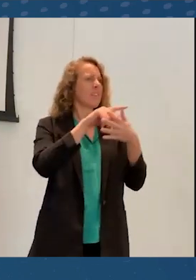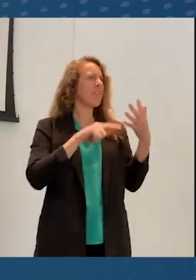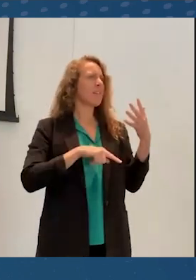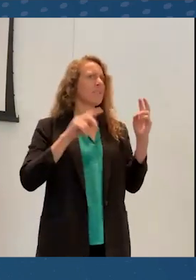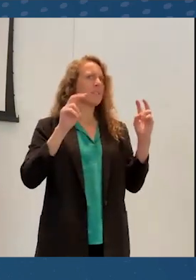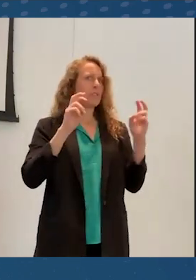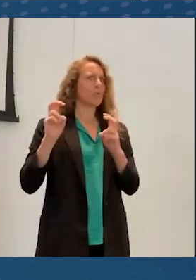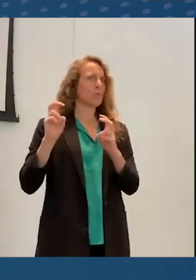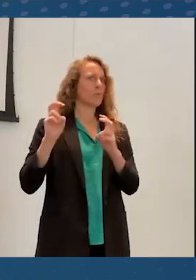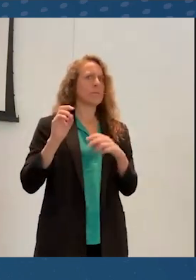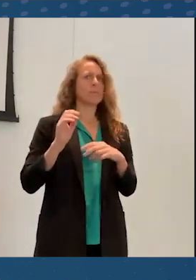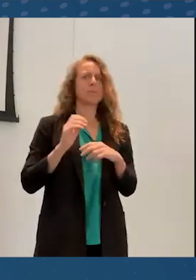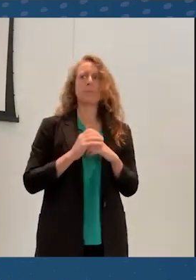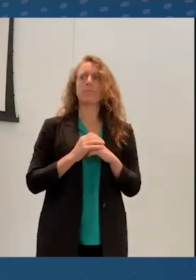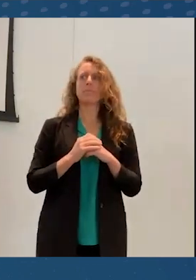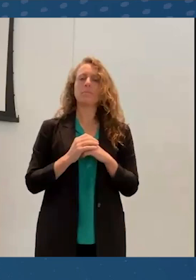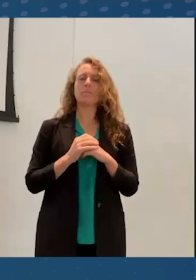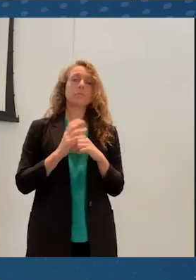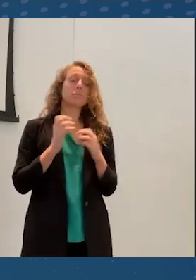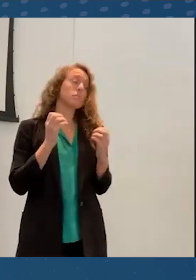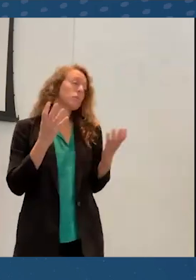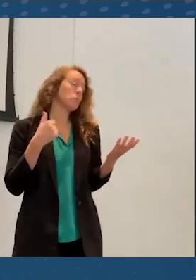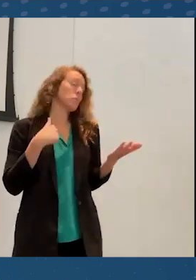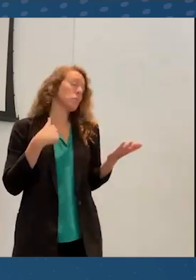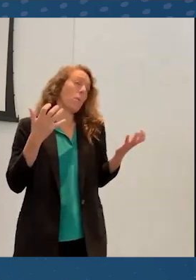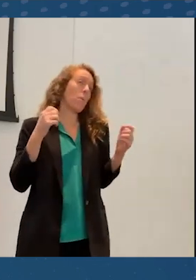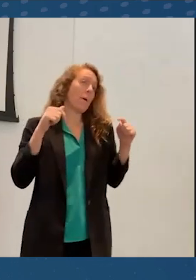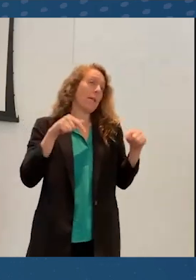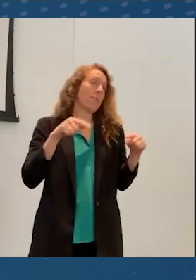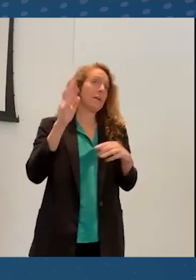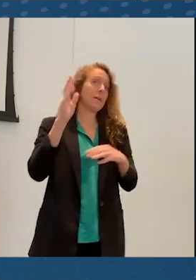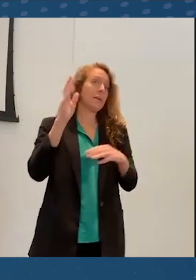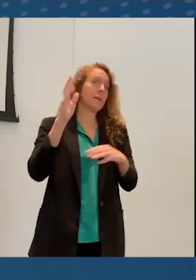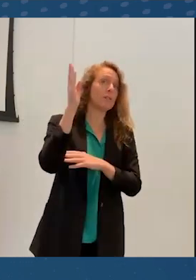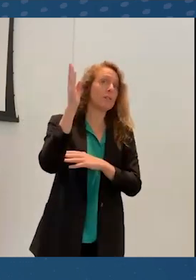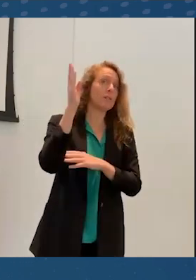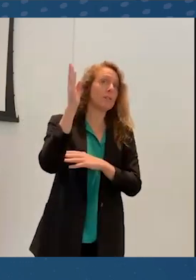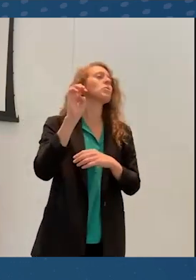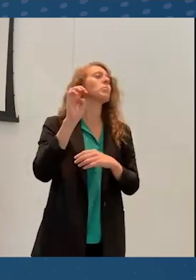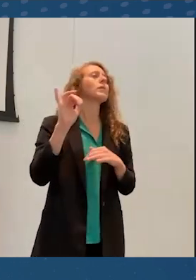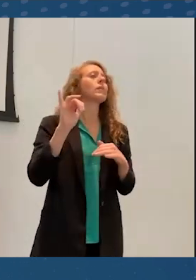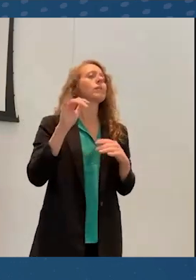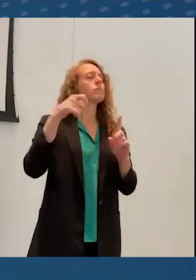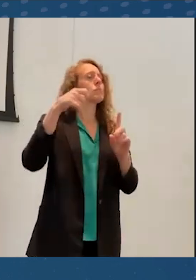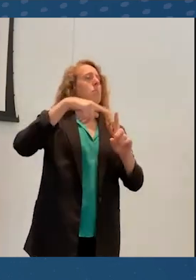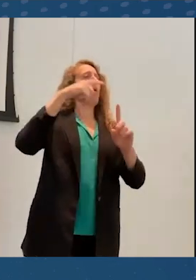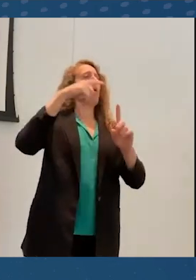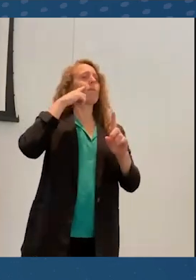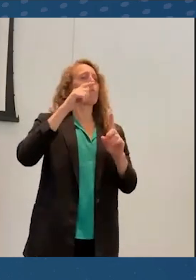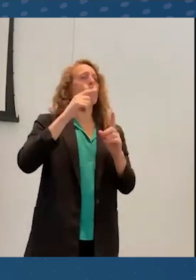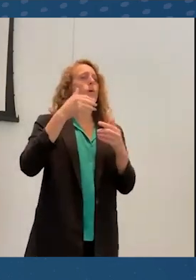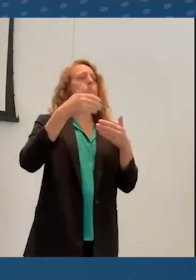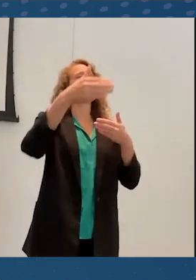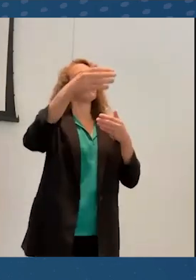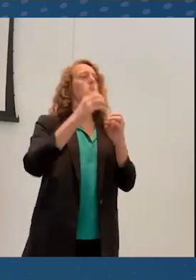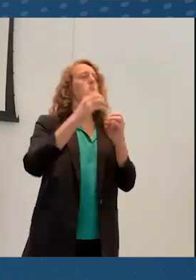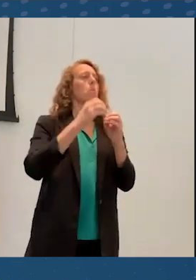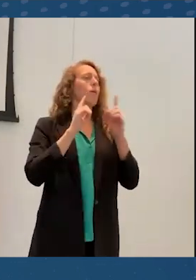So I wanted this presentation to be an instigator for more conversations around this,